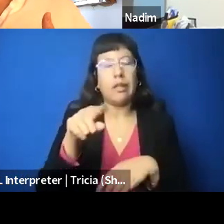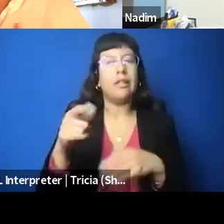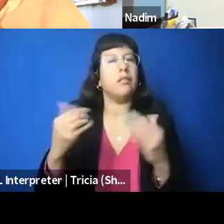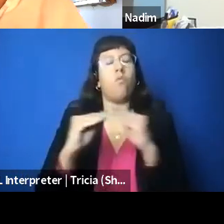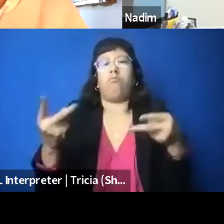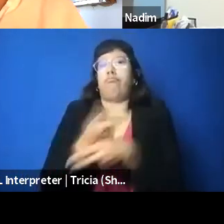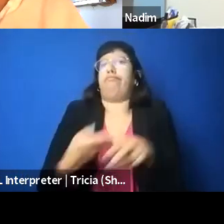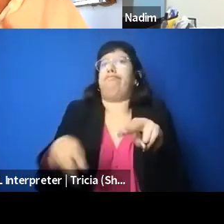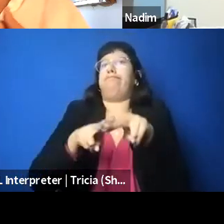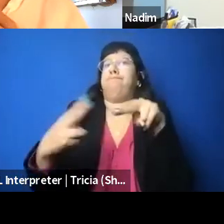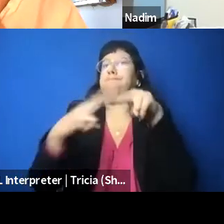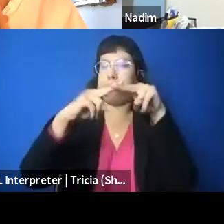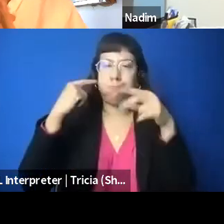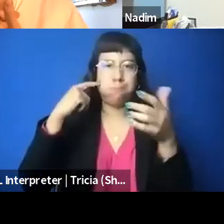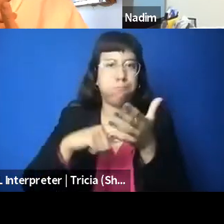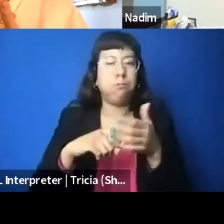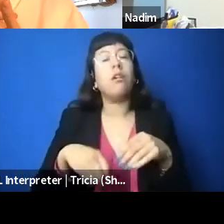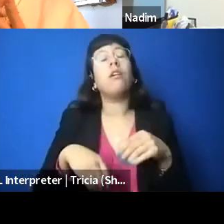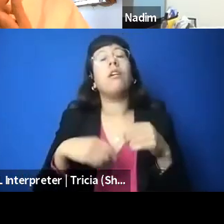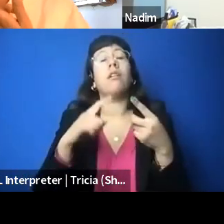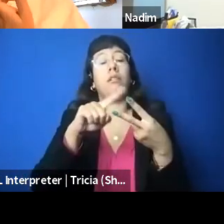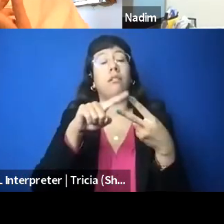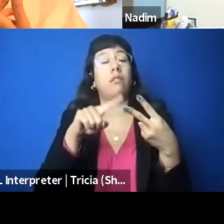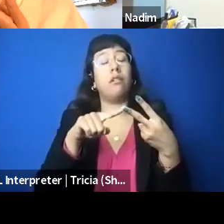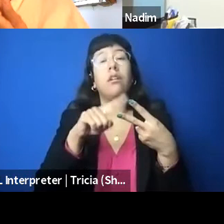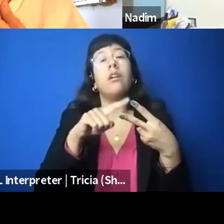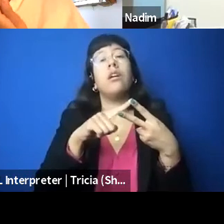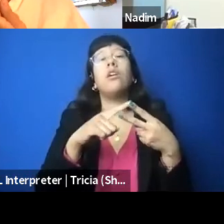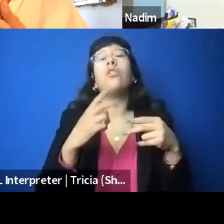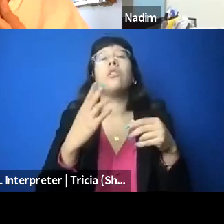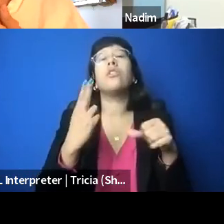The use of the sort of antisemitism framework as a way,